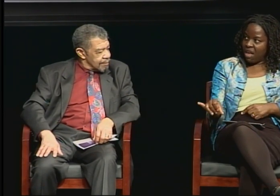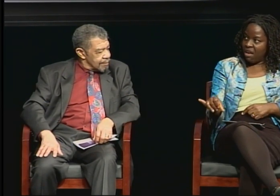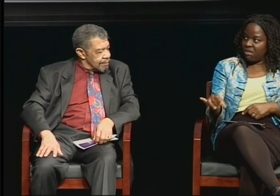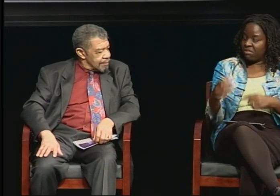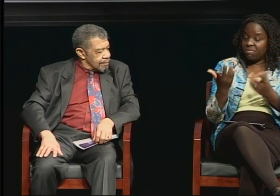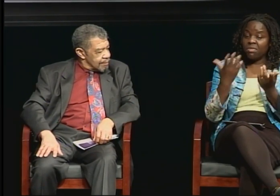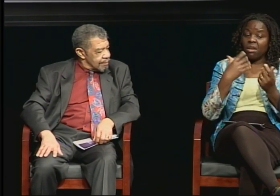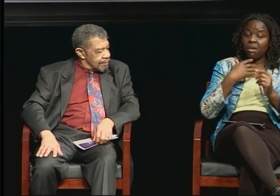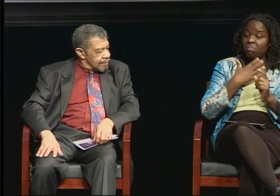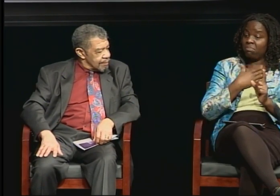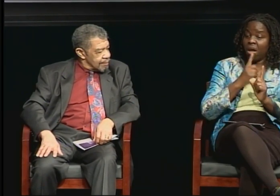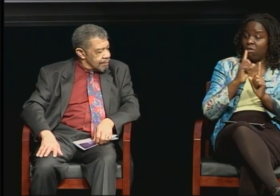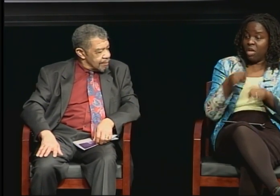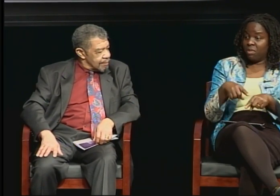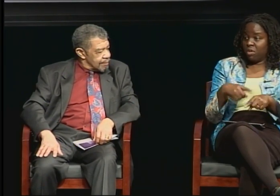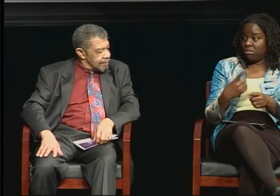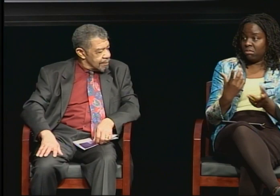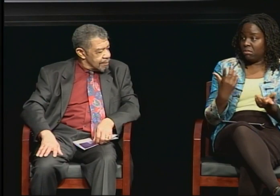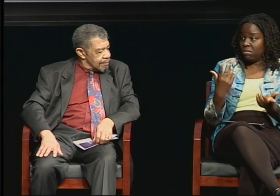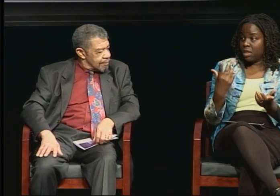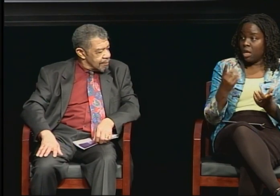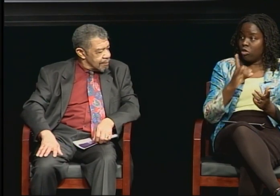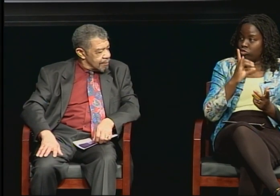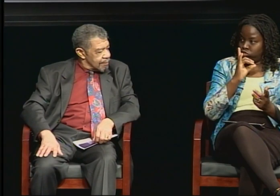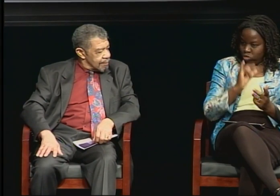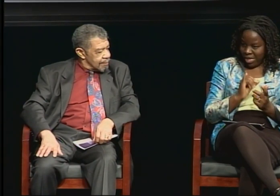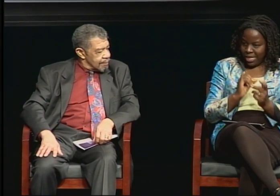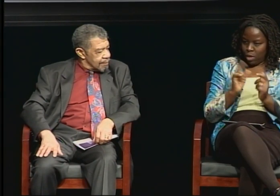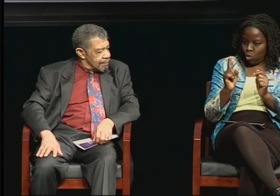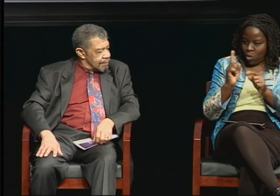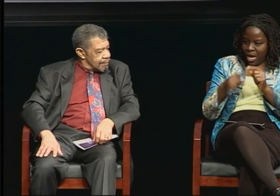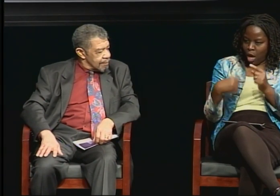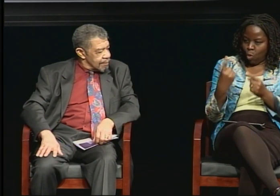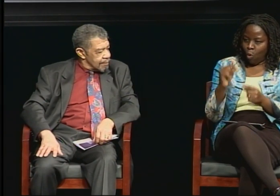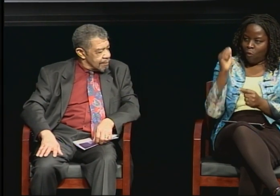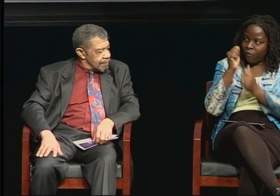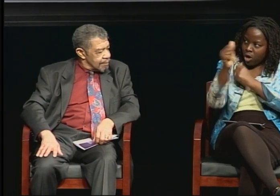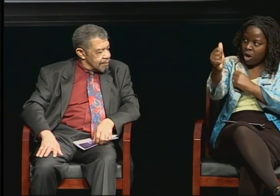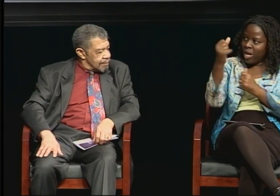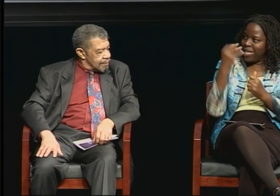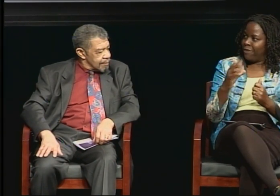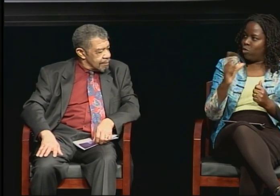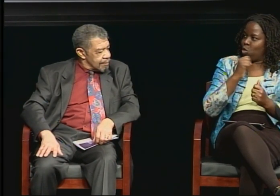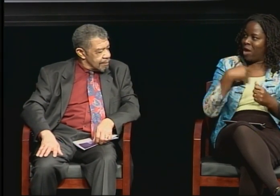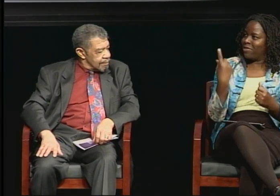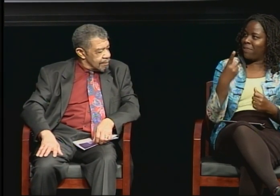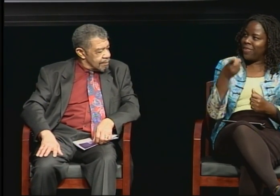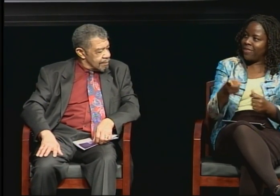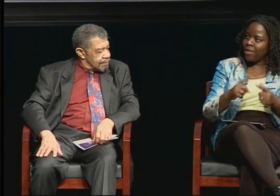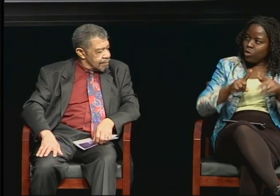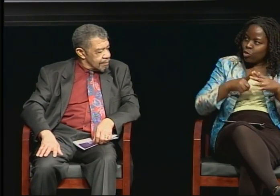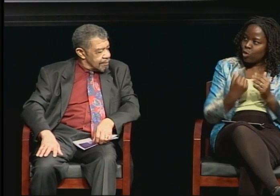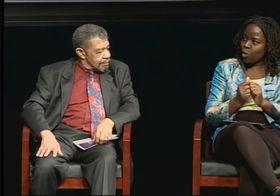Start somewhere. And then you can move from there.